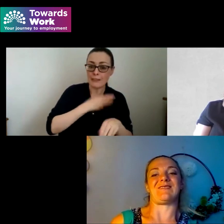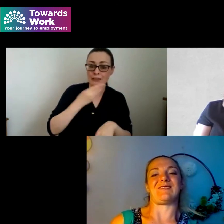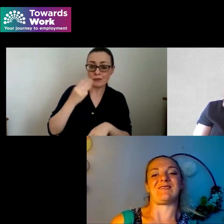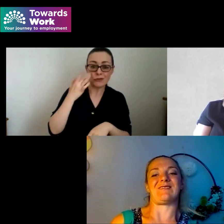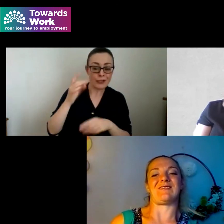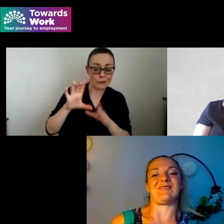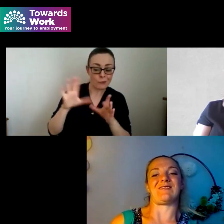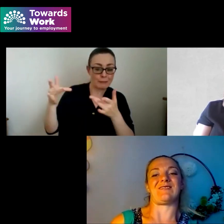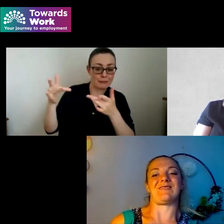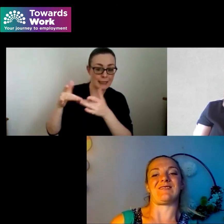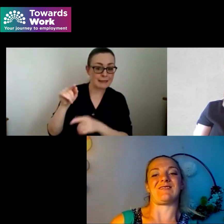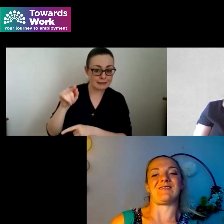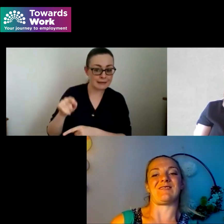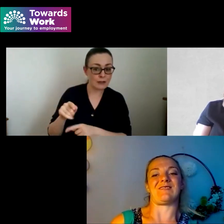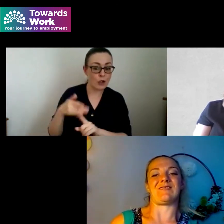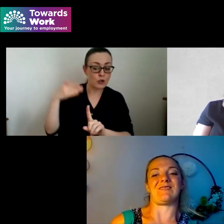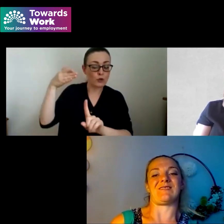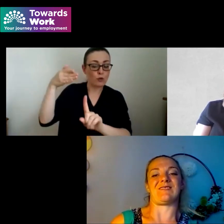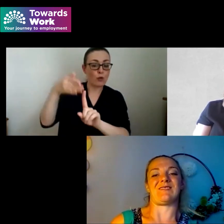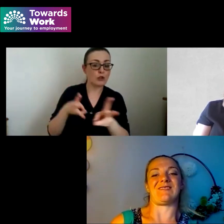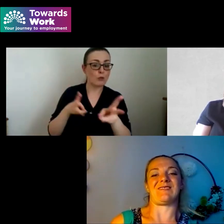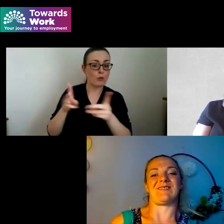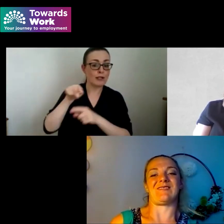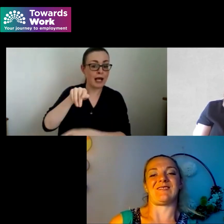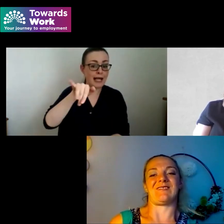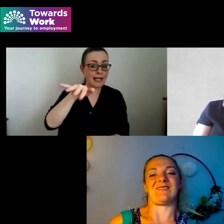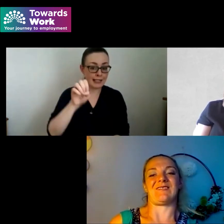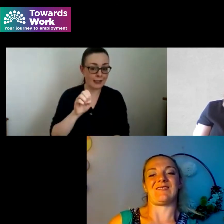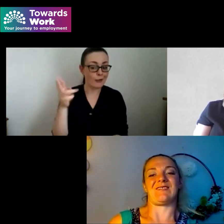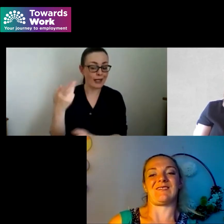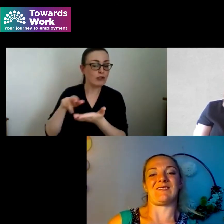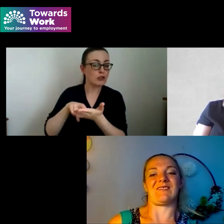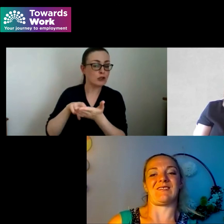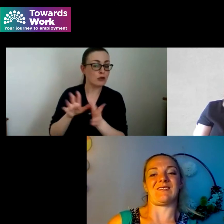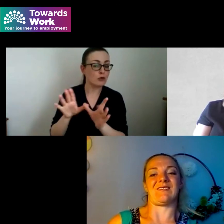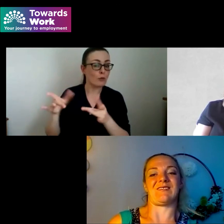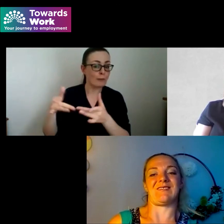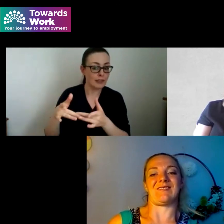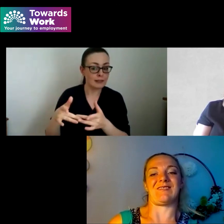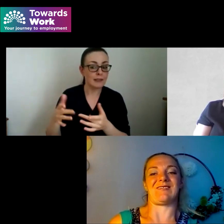website towardsworki.e. and you can register there and we've got a couple of other sessions